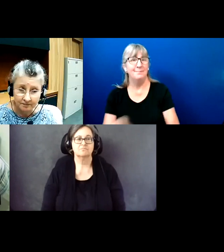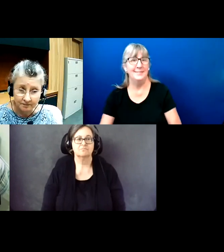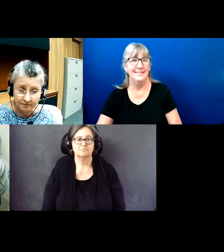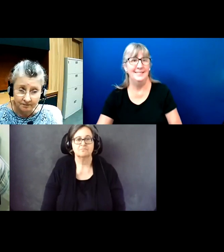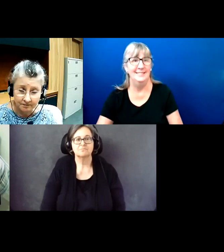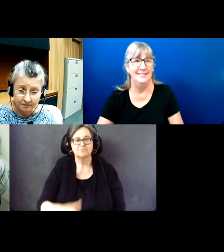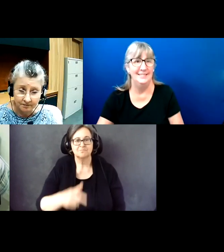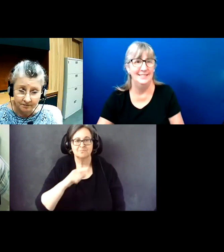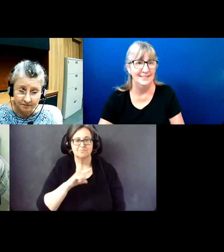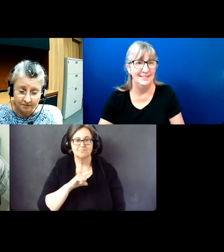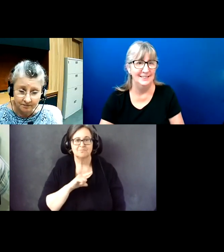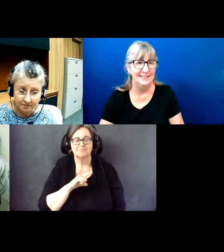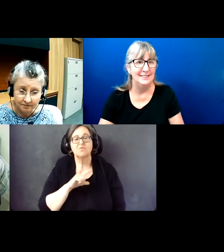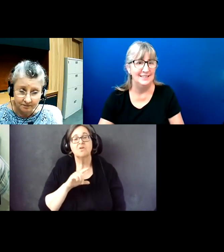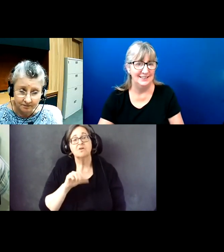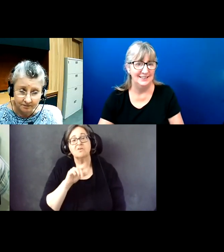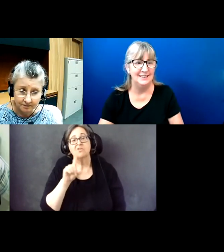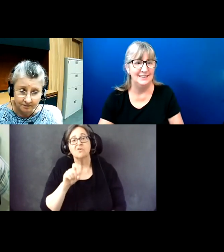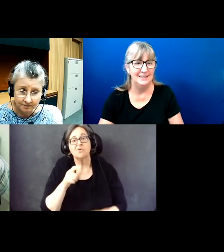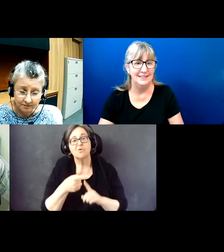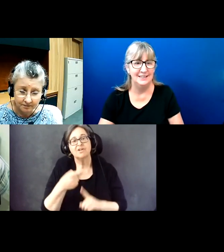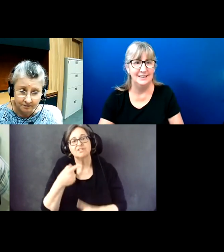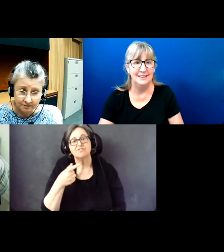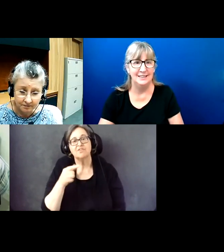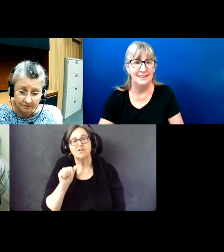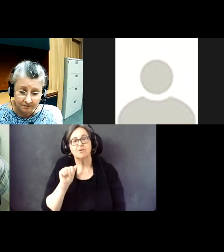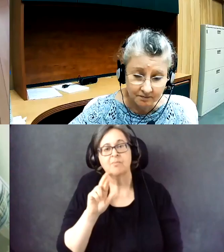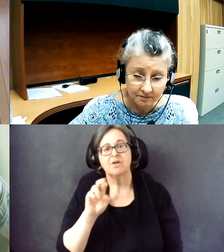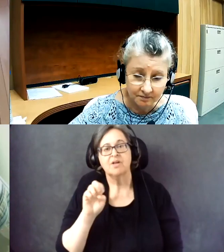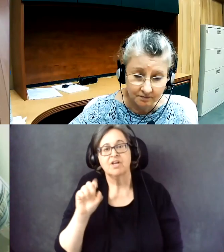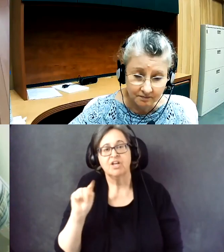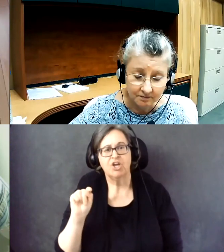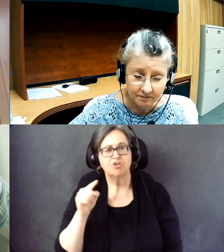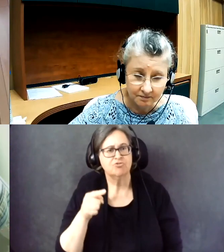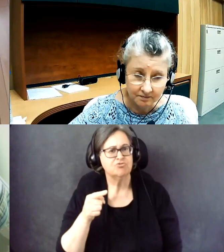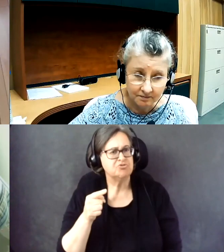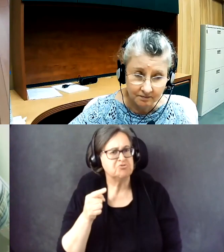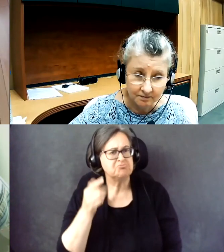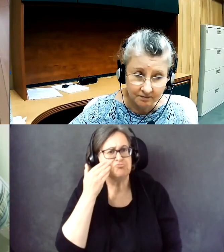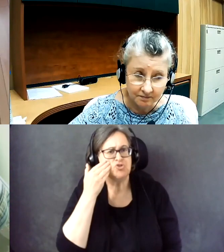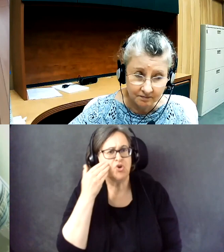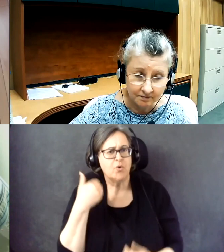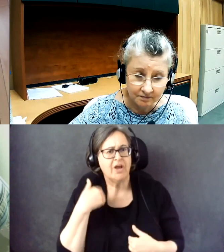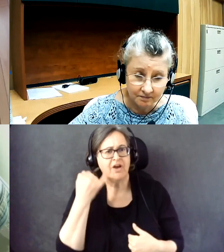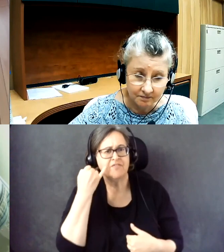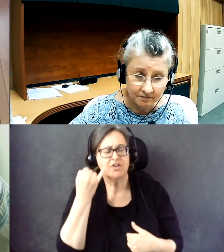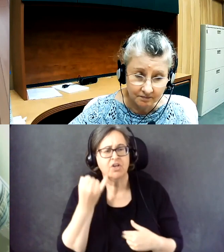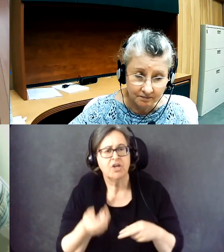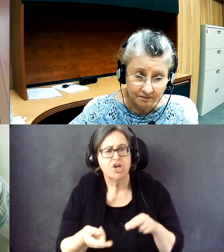And it says due by chance know or maybe have an idea of the increase in 2018?